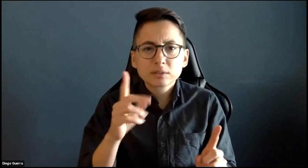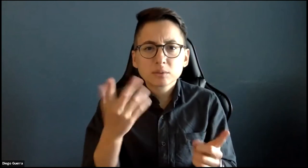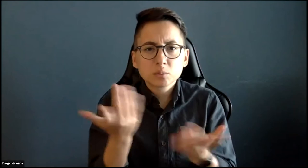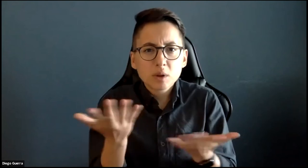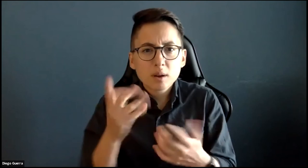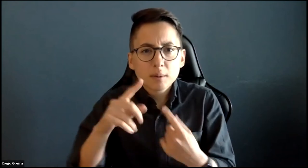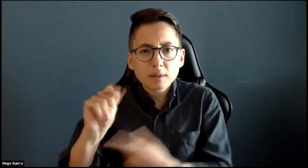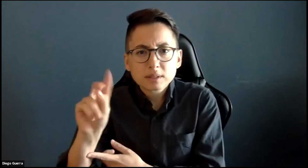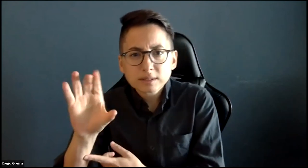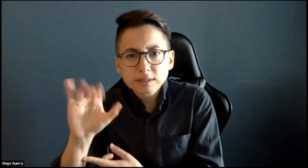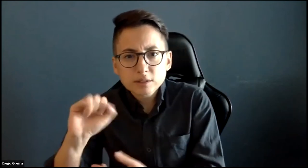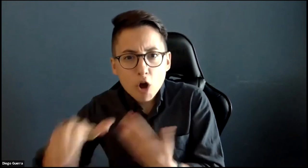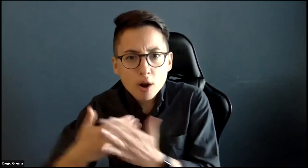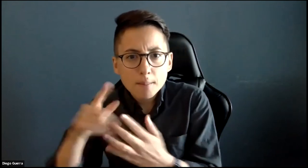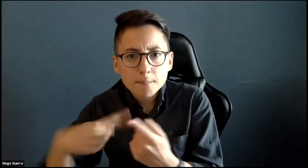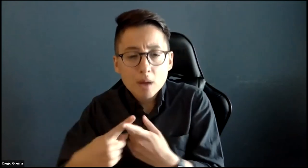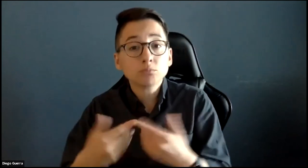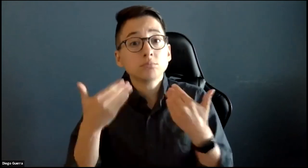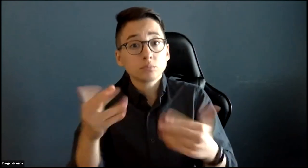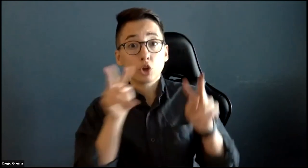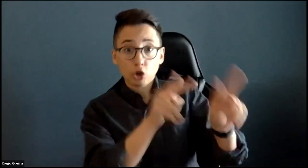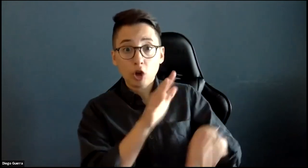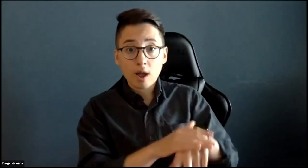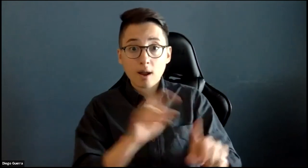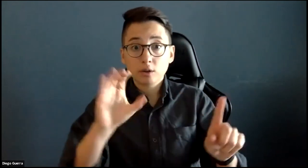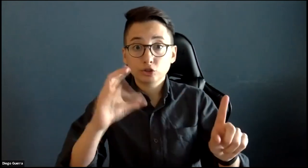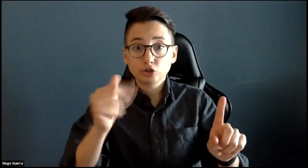If you feel unsure about what NDC is about,